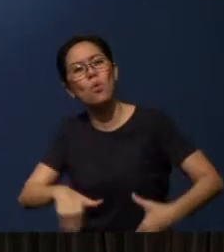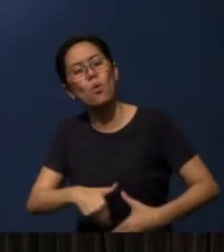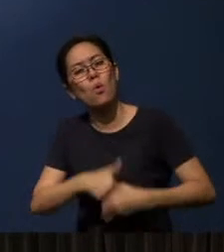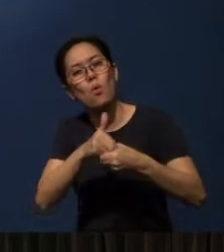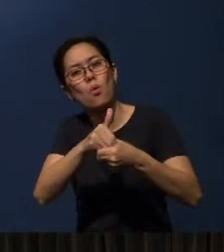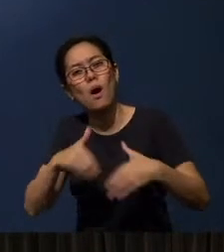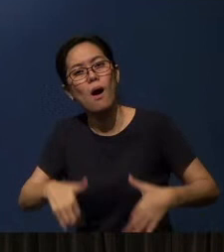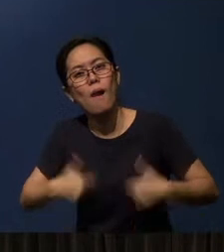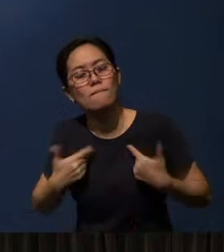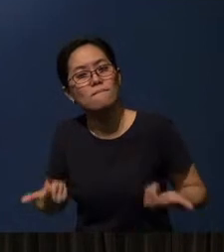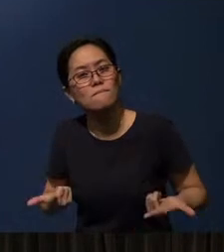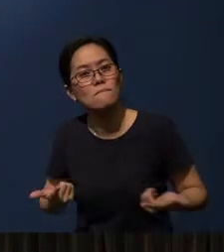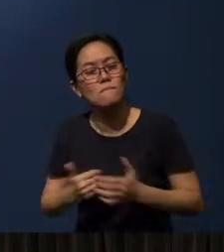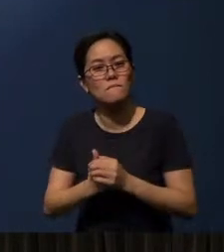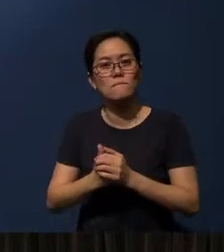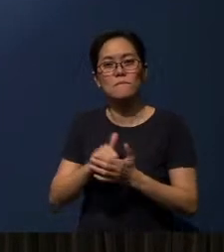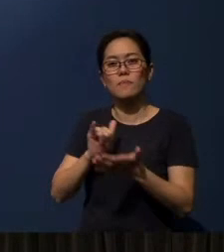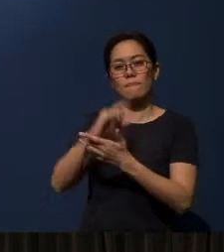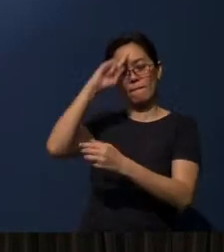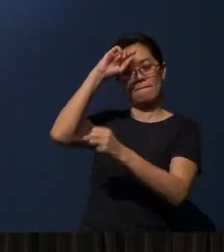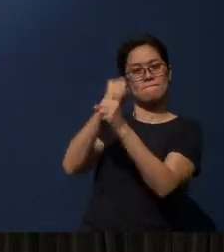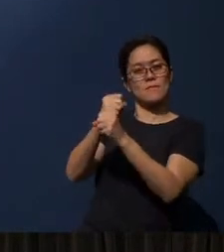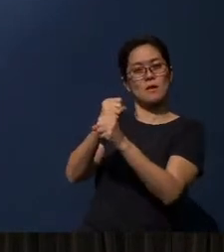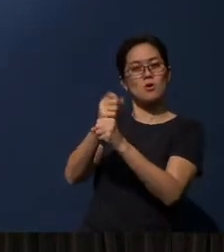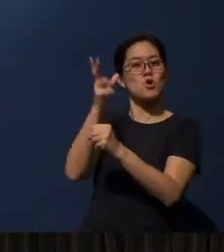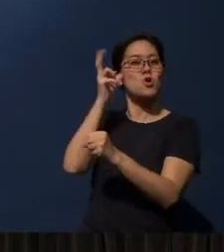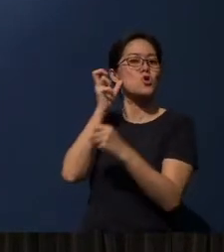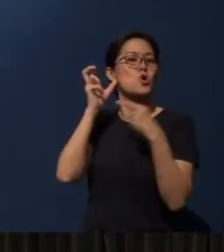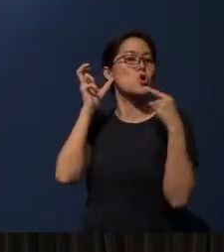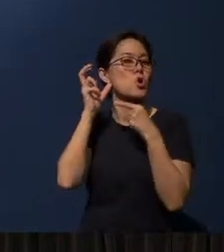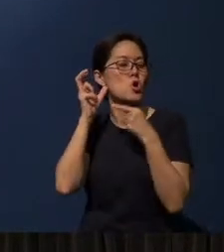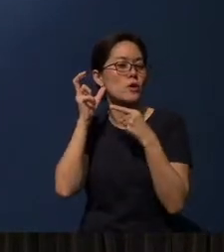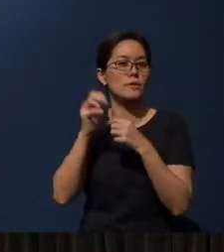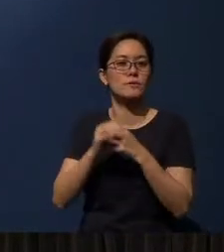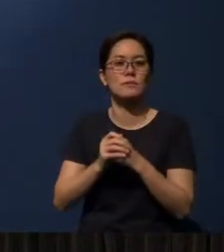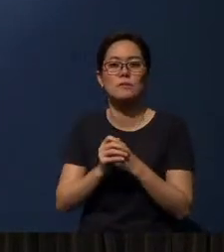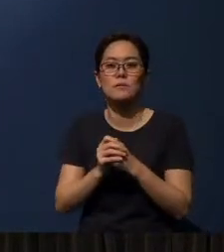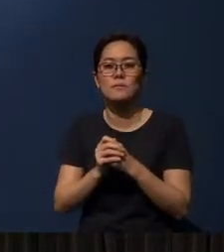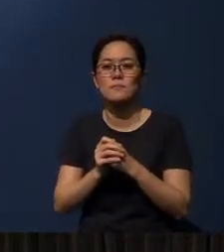And this is what faith is all about. This is what hearing is all about.